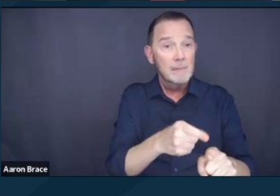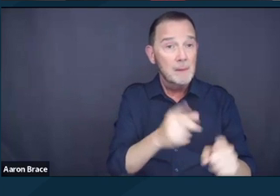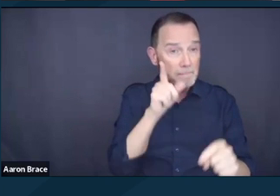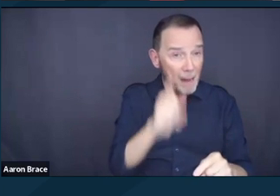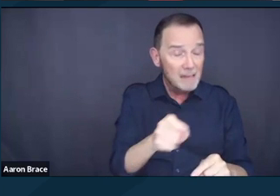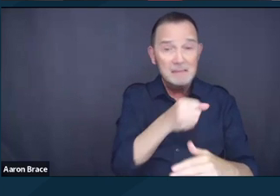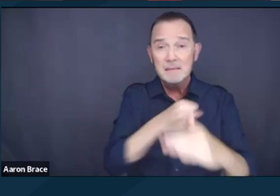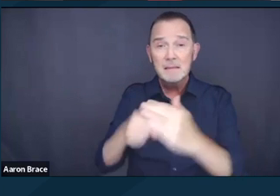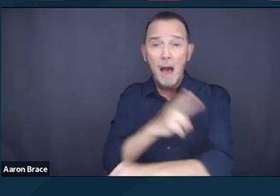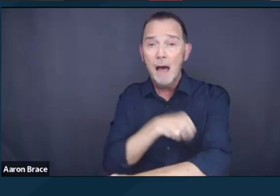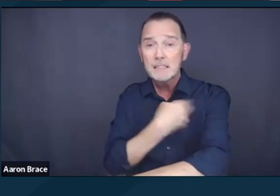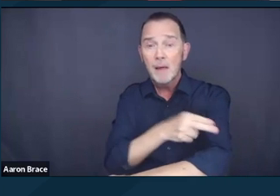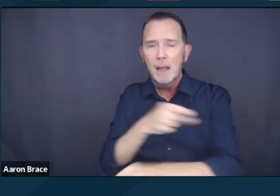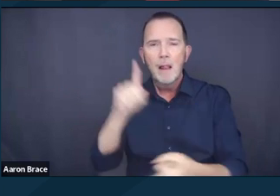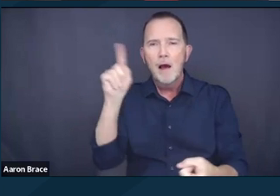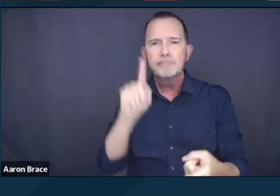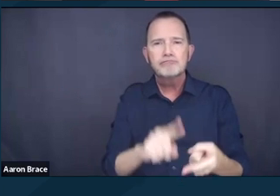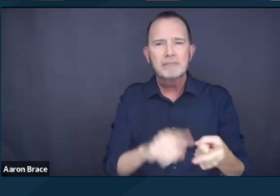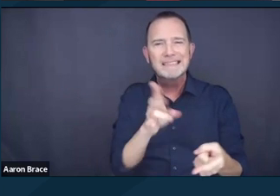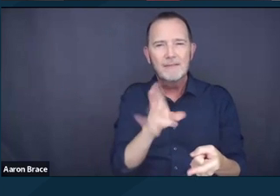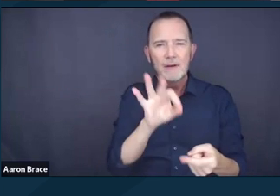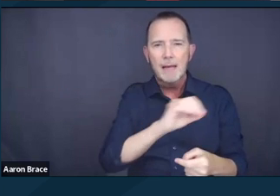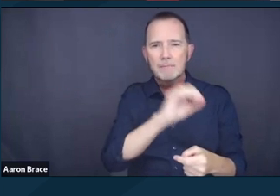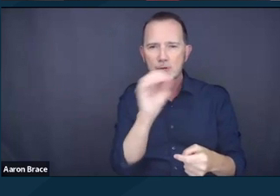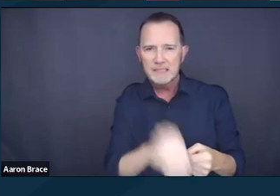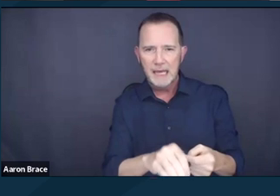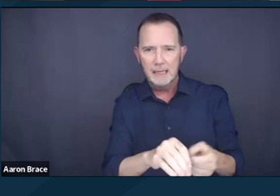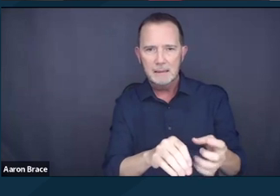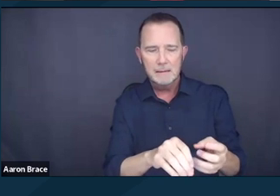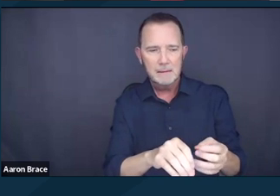by approximately 79% over just six months.